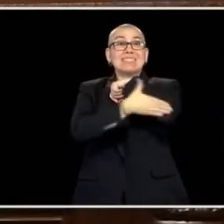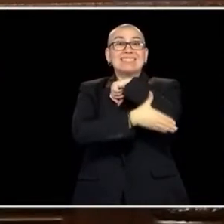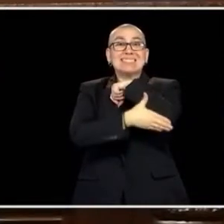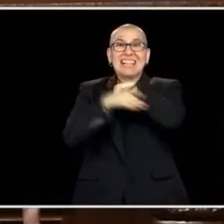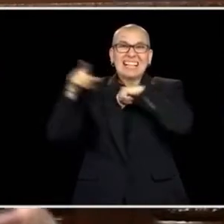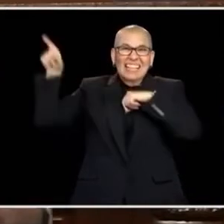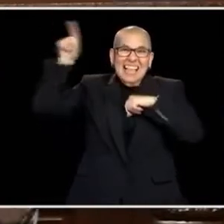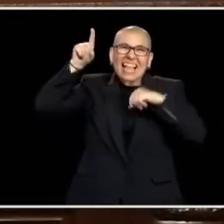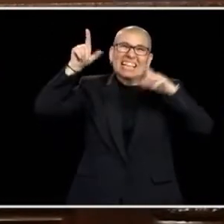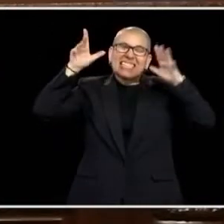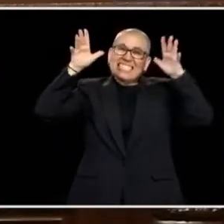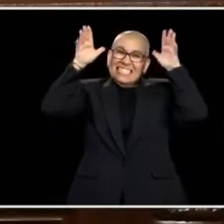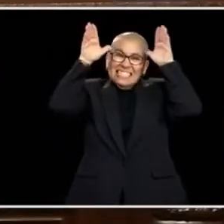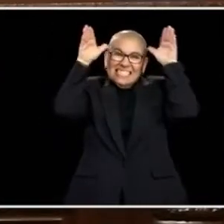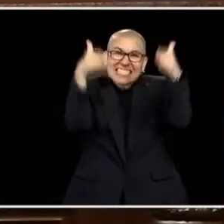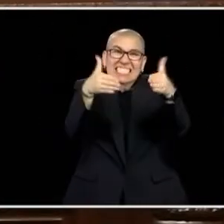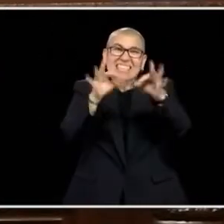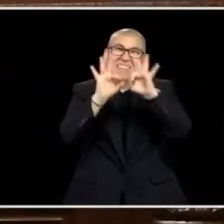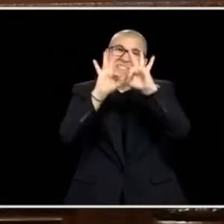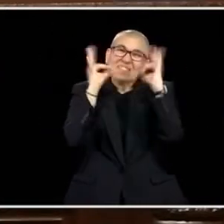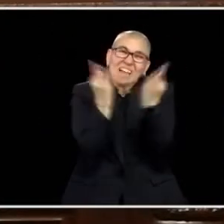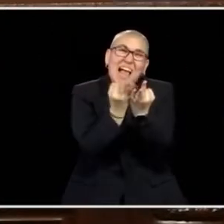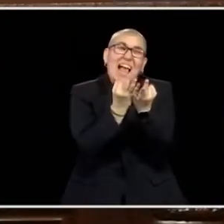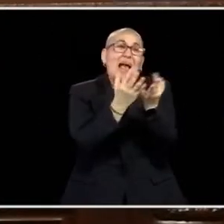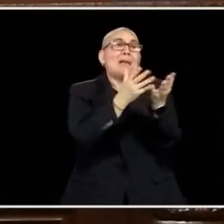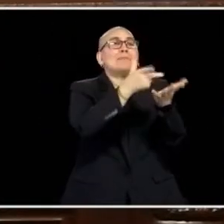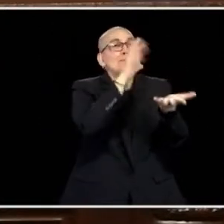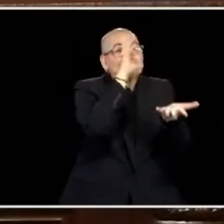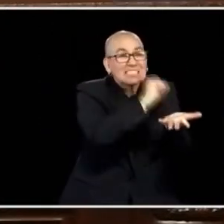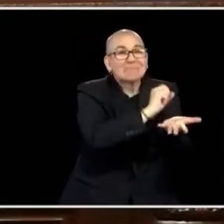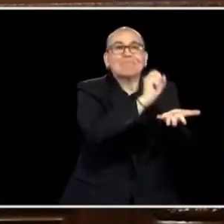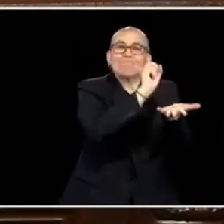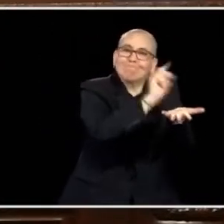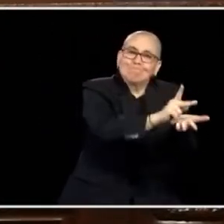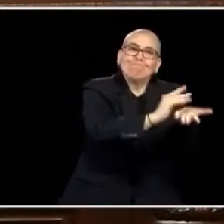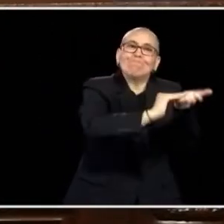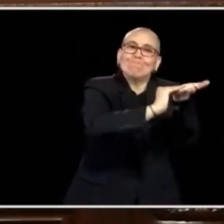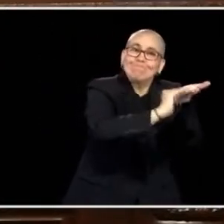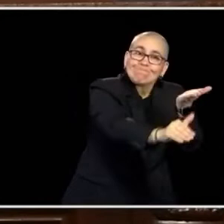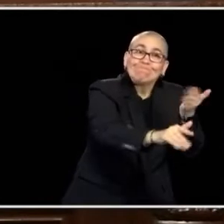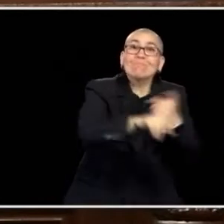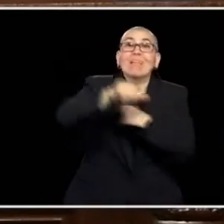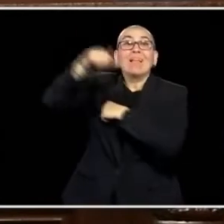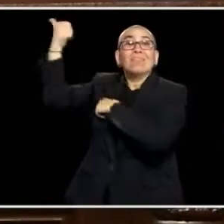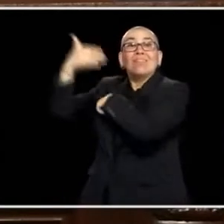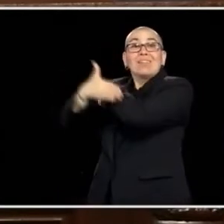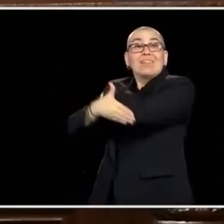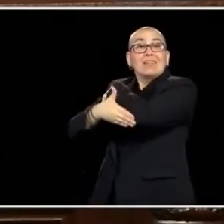LEAVE, LARGE CORPORATIONS DO, BECAUSE IT RETAINS A QUALITY WORKFORCE AND IT INCREASES PRODUCTIVITY. THAT'S WHAT THIS IS ABOUT.